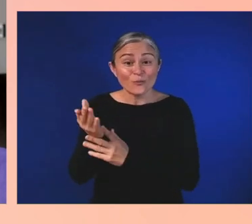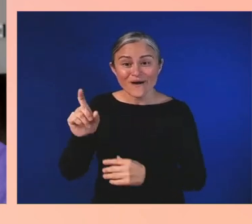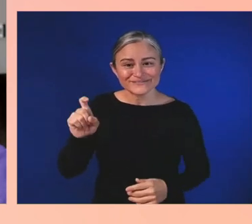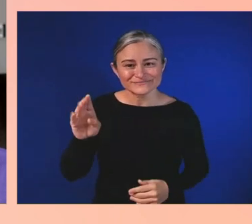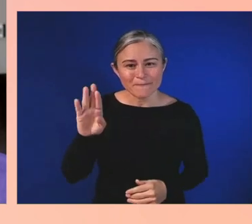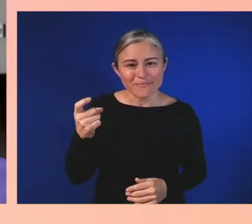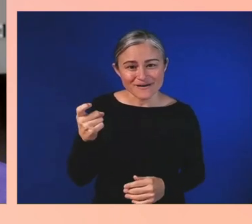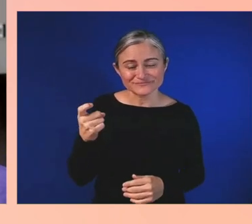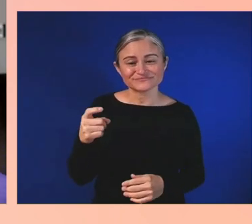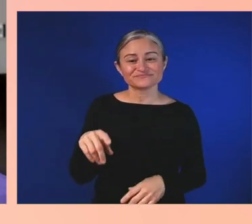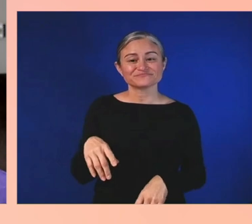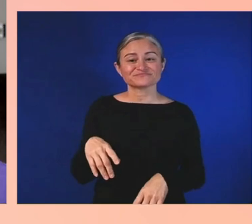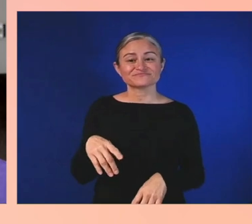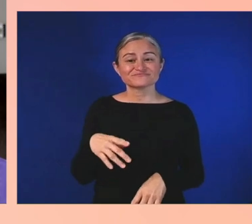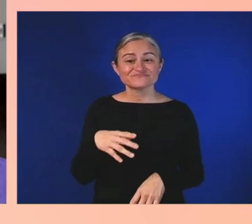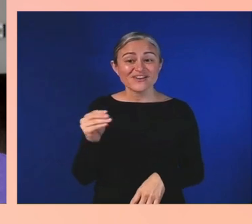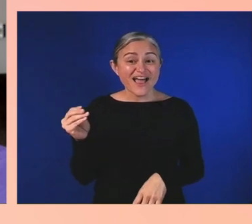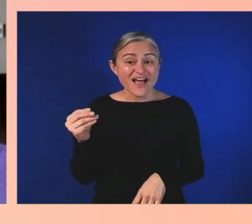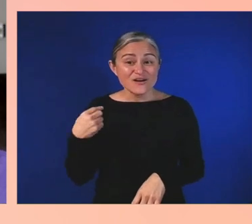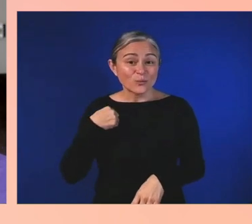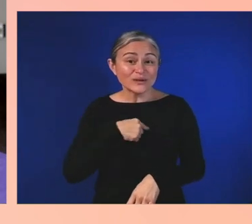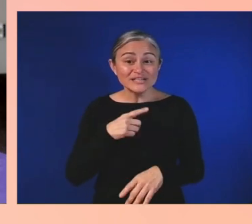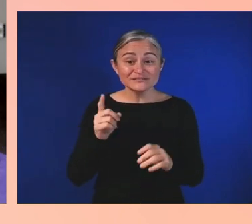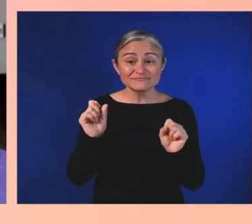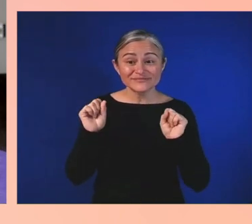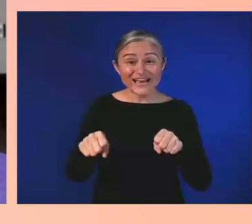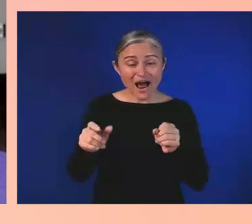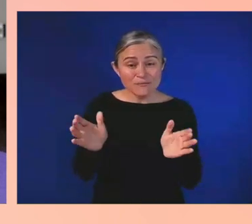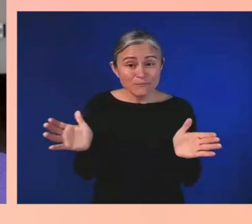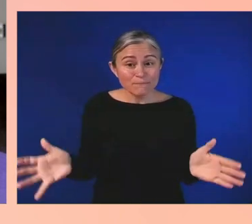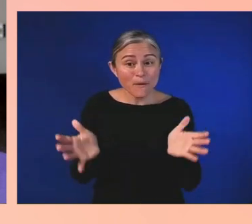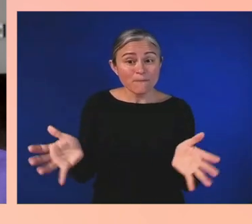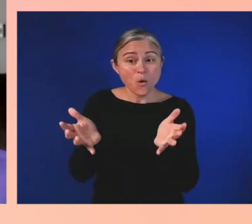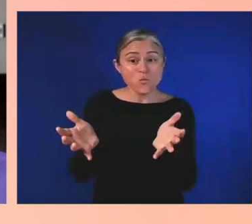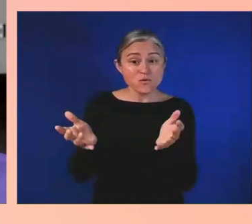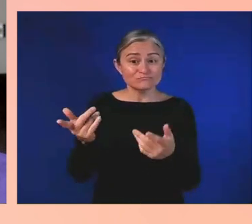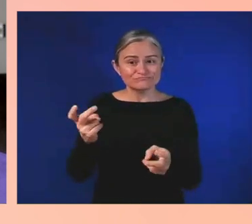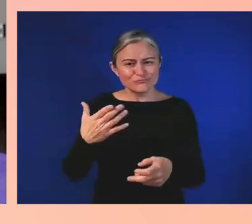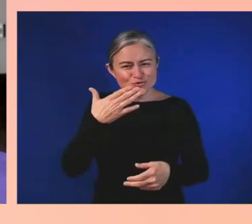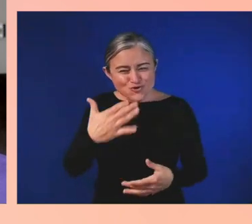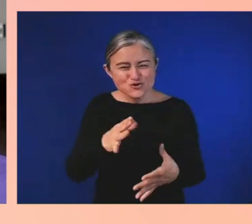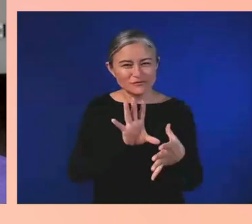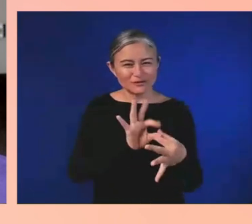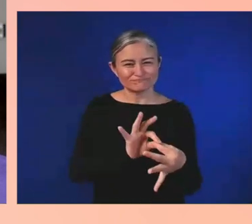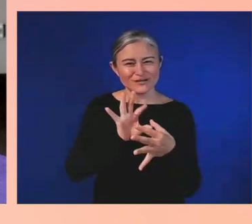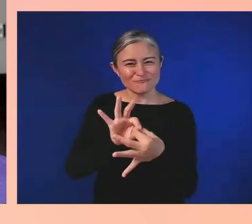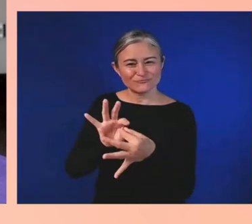foster this really good relationship that's going to be long-lasting.